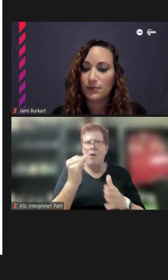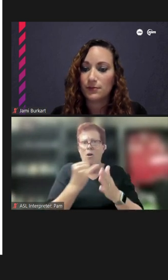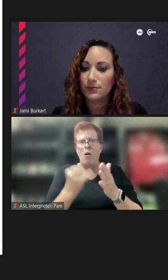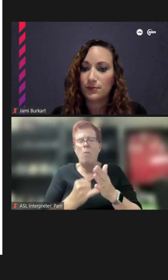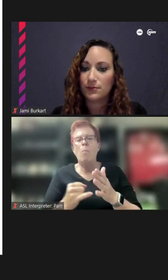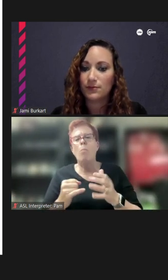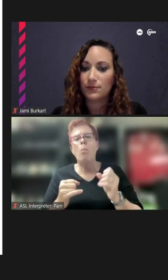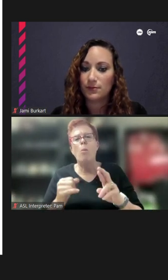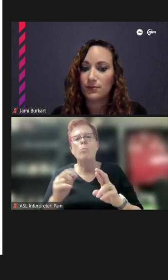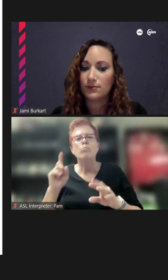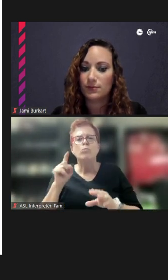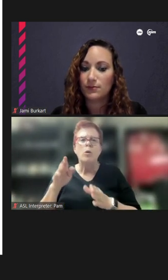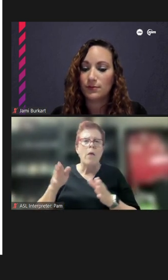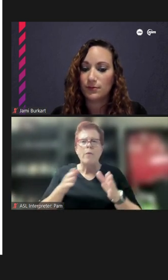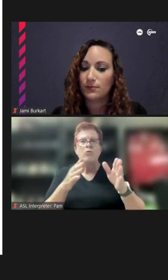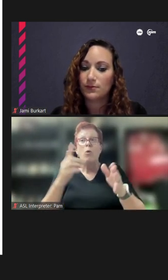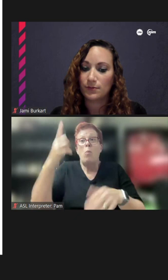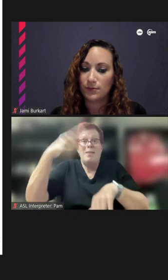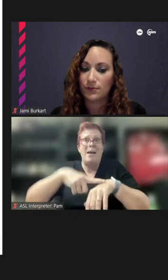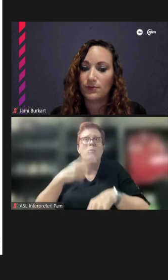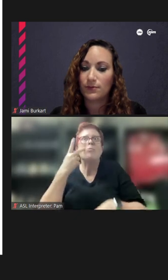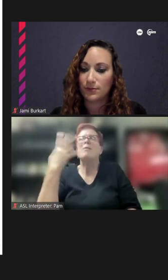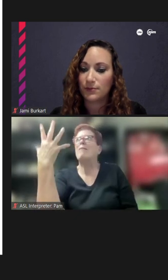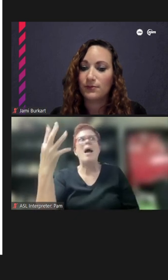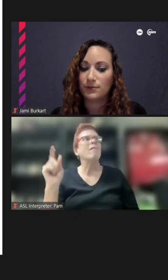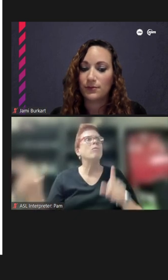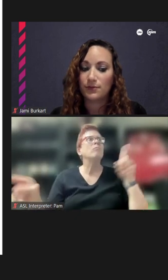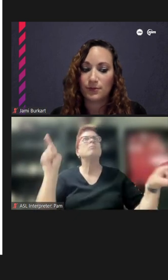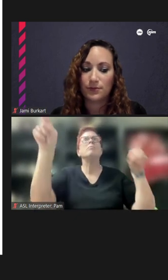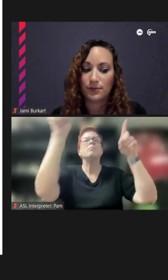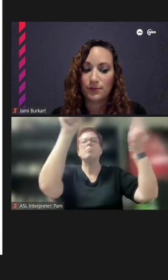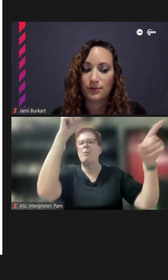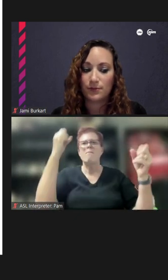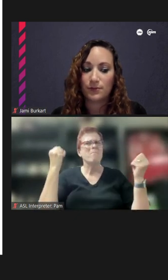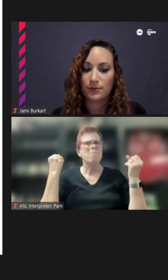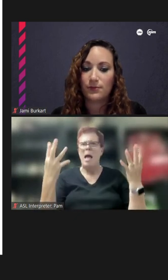go down the street once, you can see at least five, well, they're very prominent and very hard to miss.